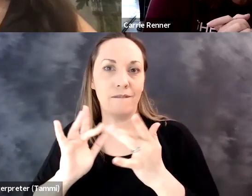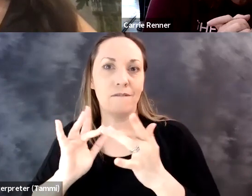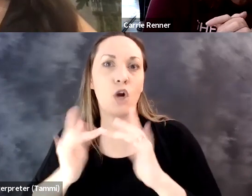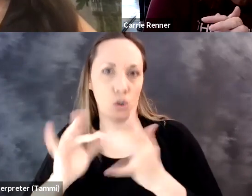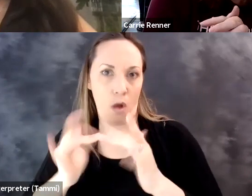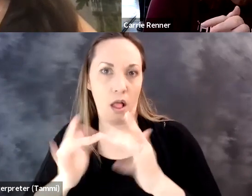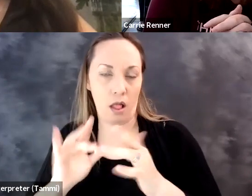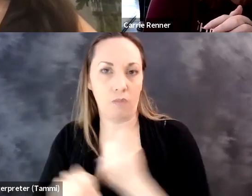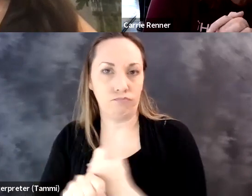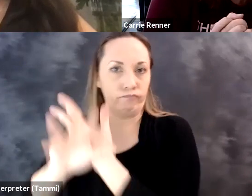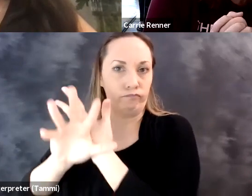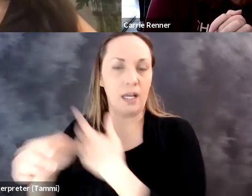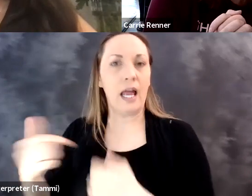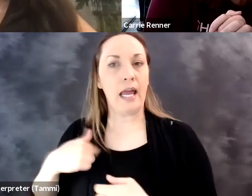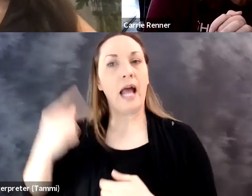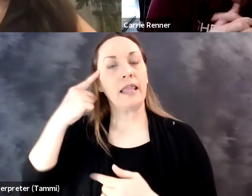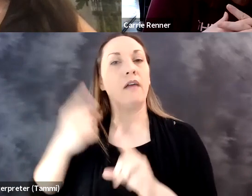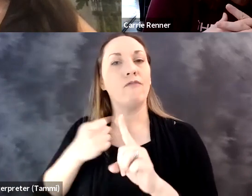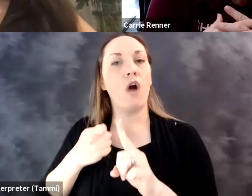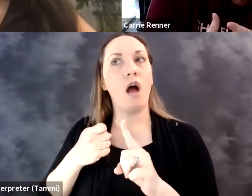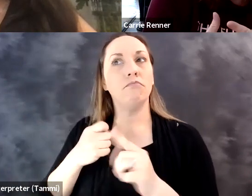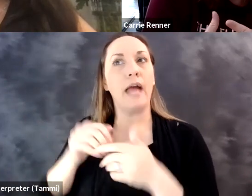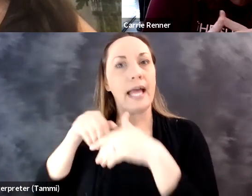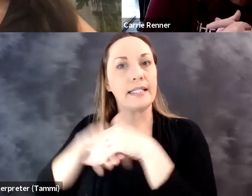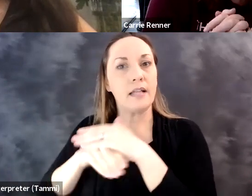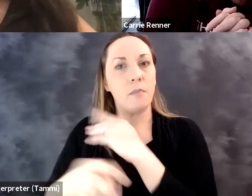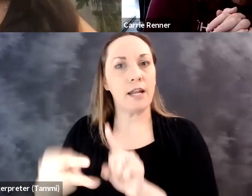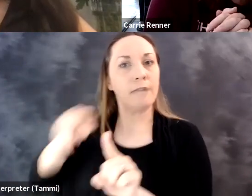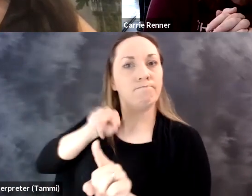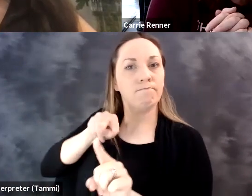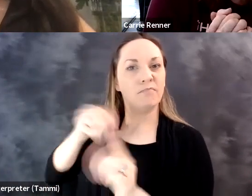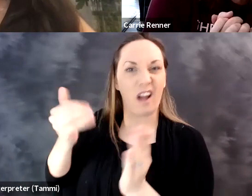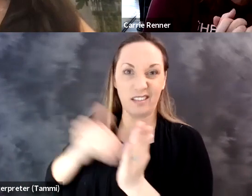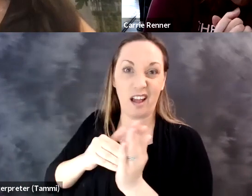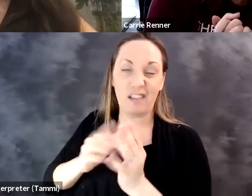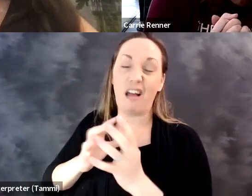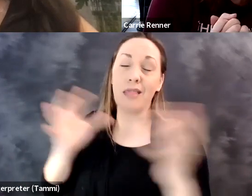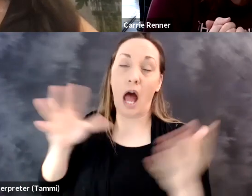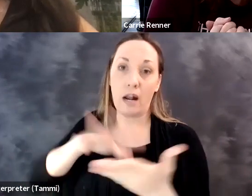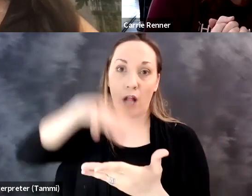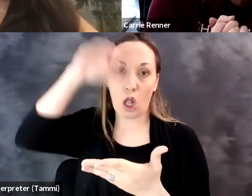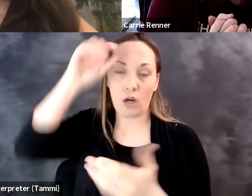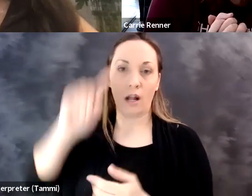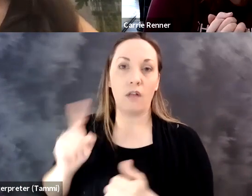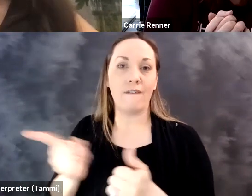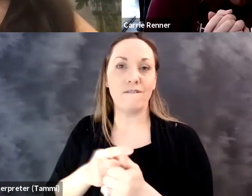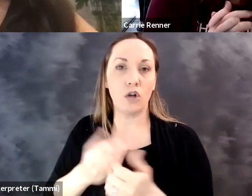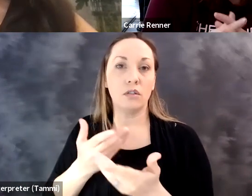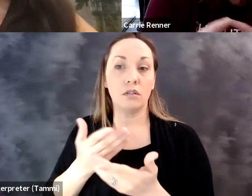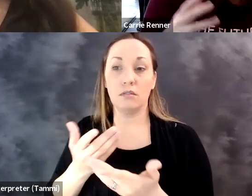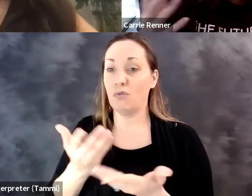team was still able to happen in the virtual world, and I do think technically from an accessibility lens, again, a lot of learning.